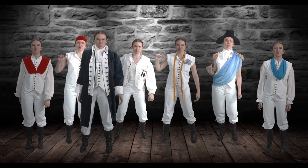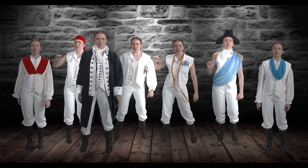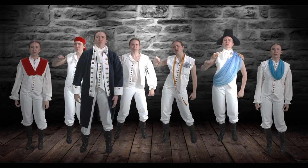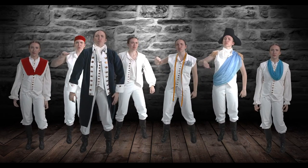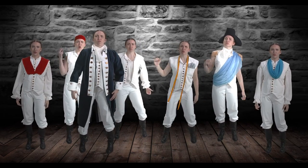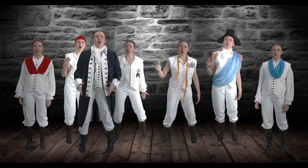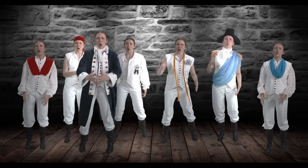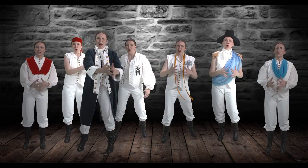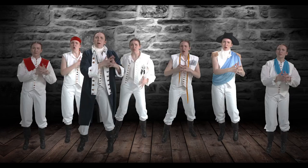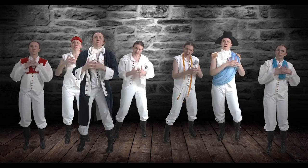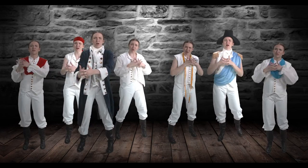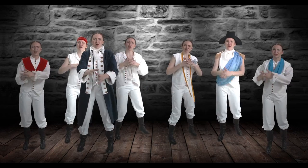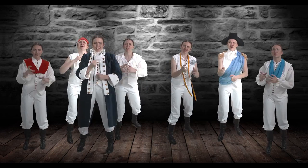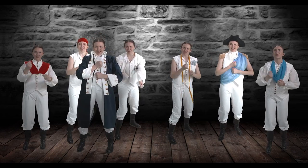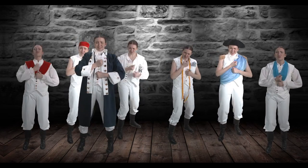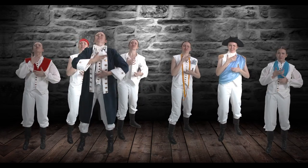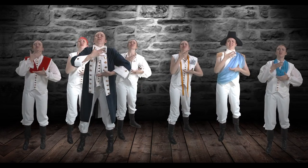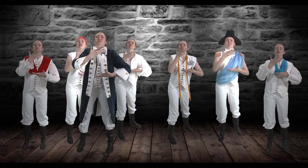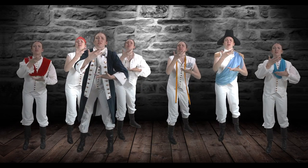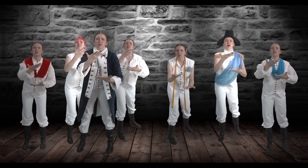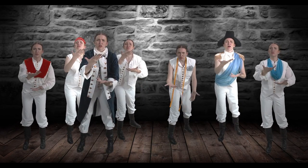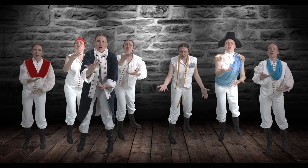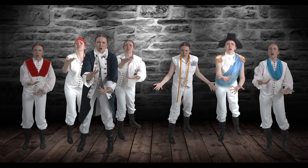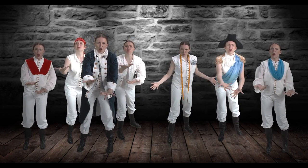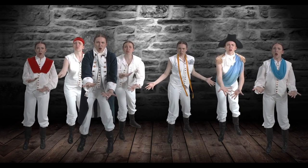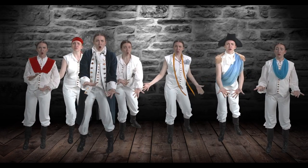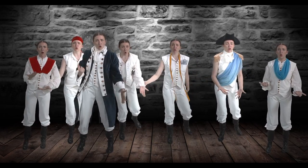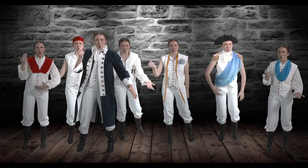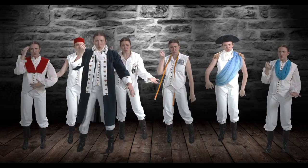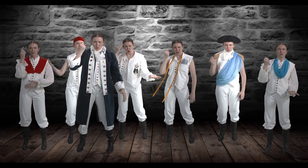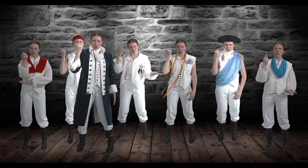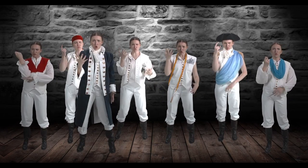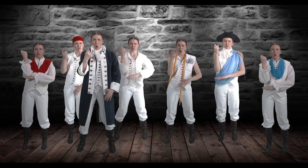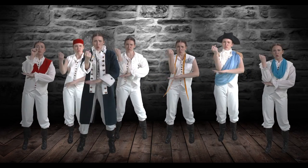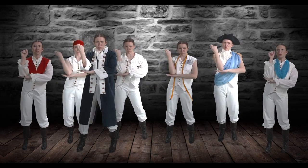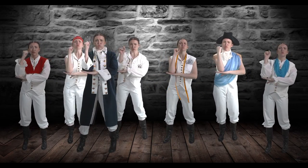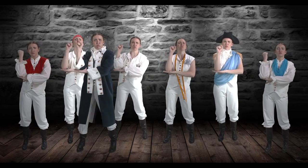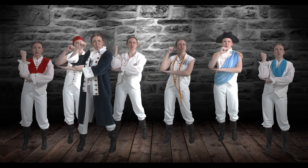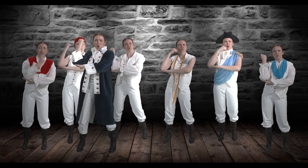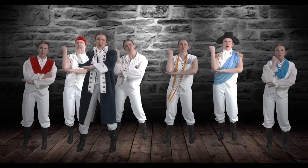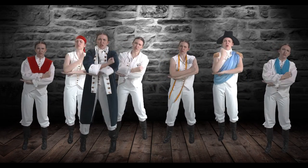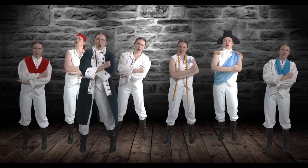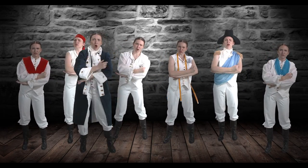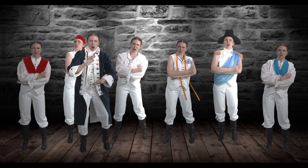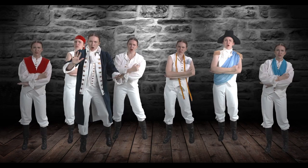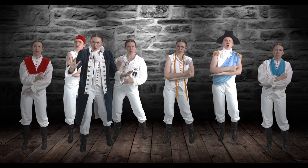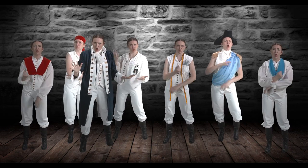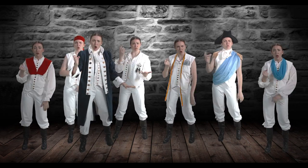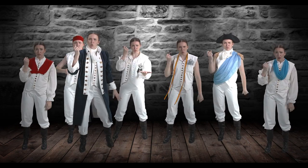when America sings for you Will they know what you overcame?